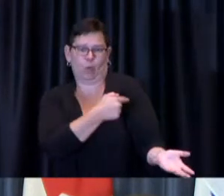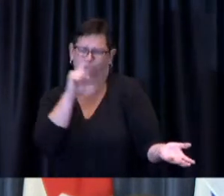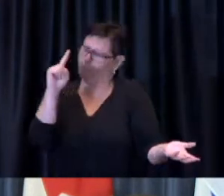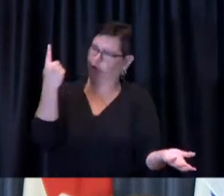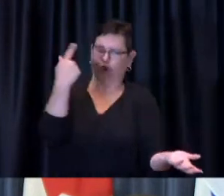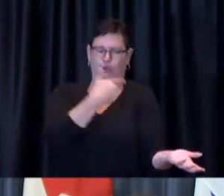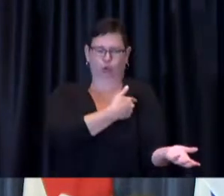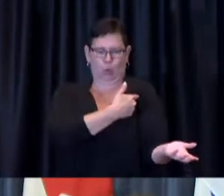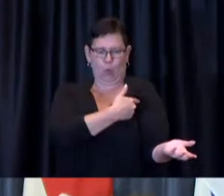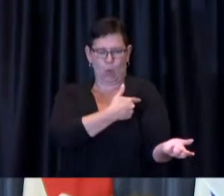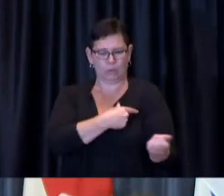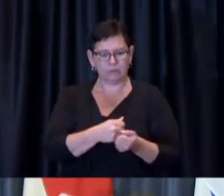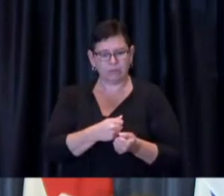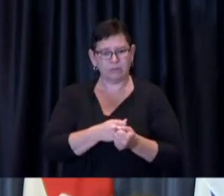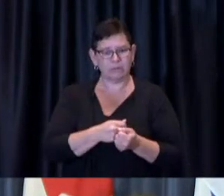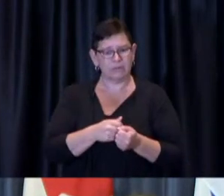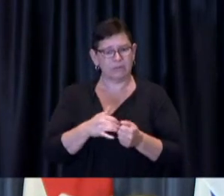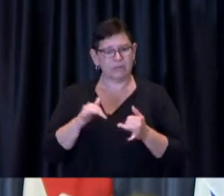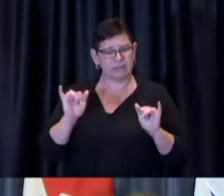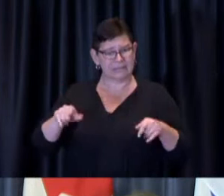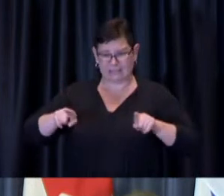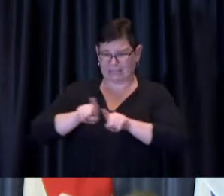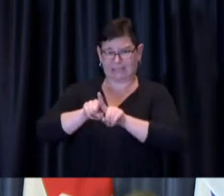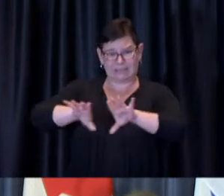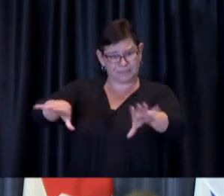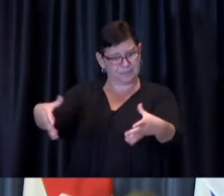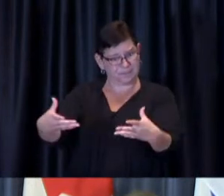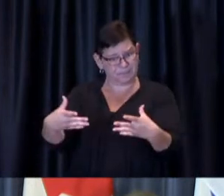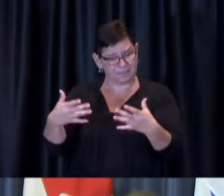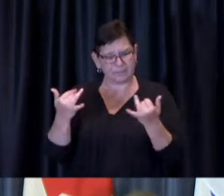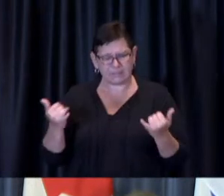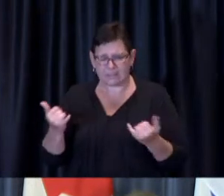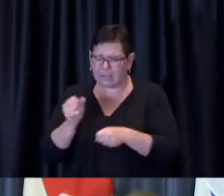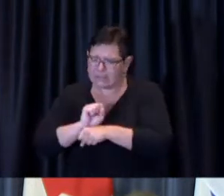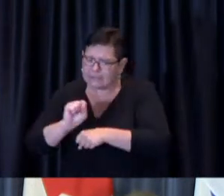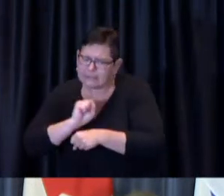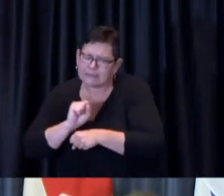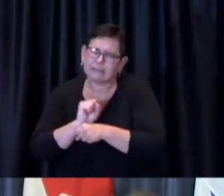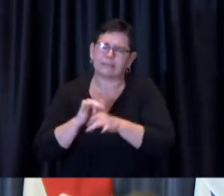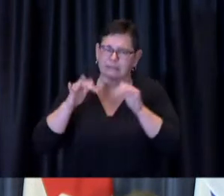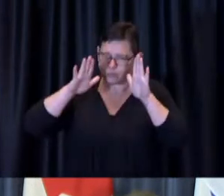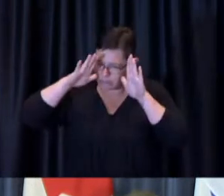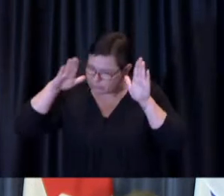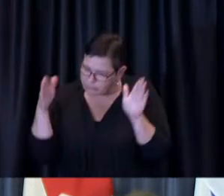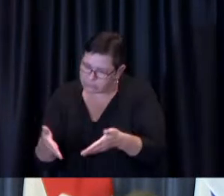That same team has now been going about the careful work of delivering second doses throughout the month of July.